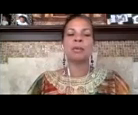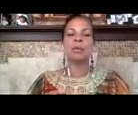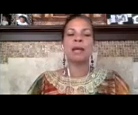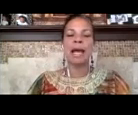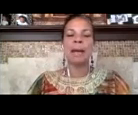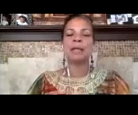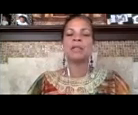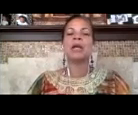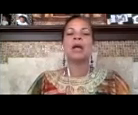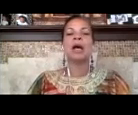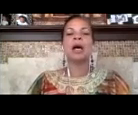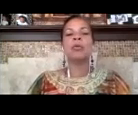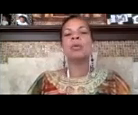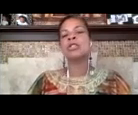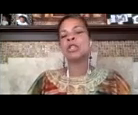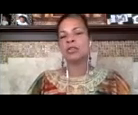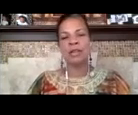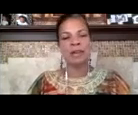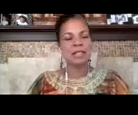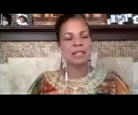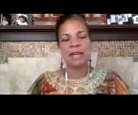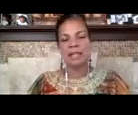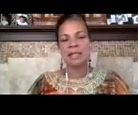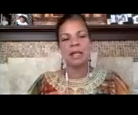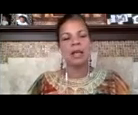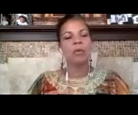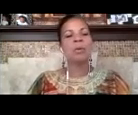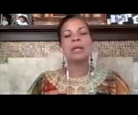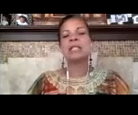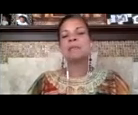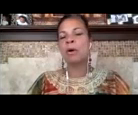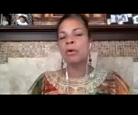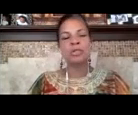what happened we saw trayvon's face we were exposed to